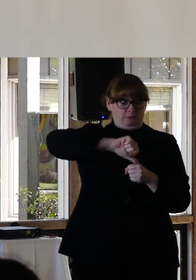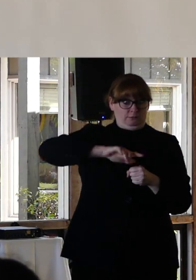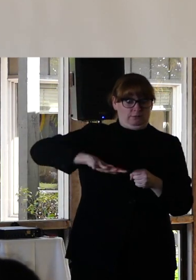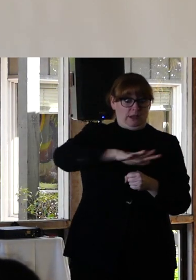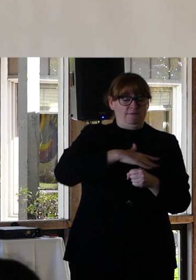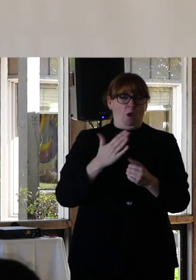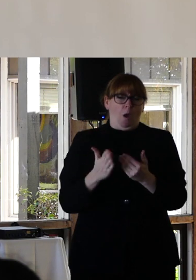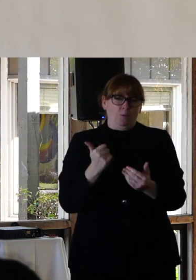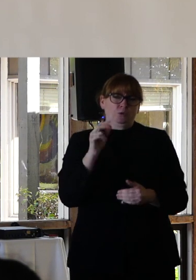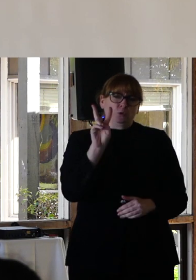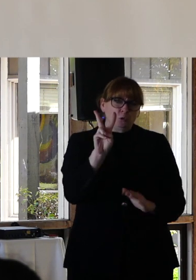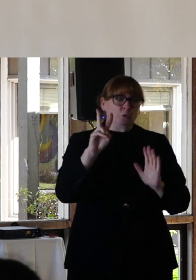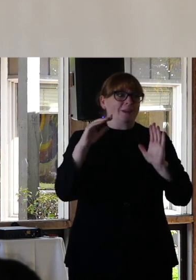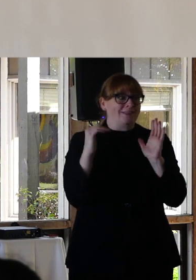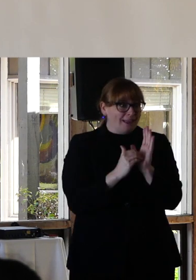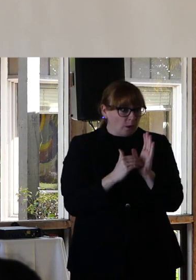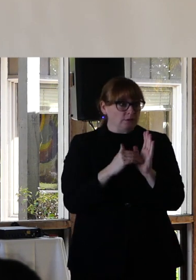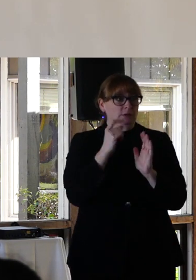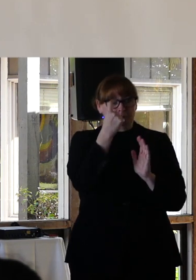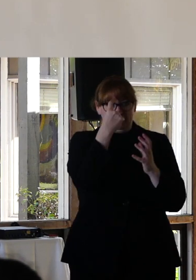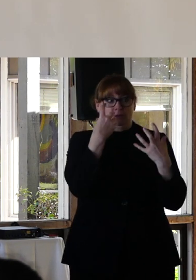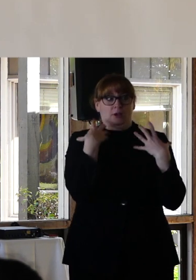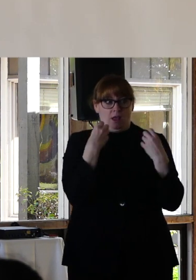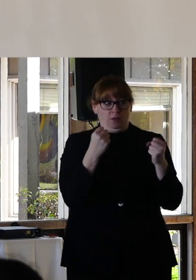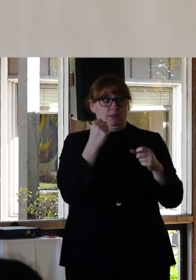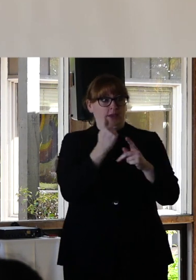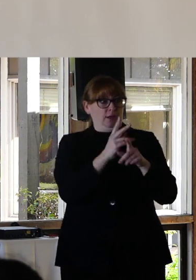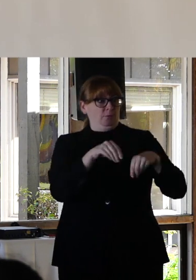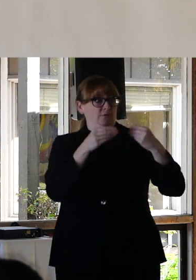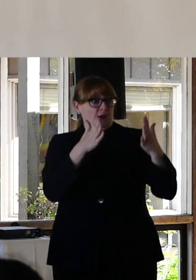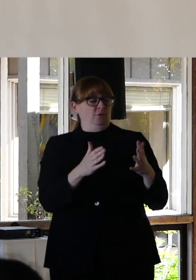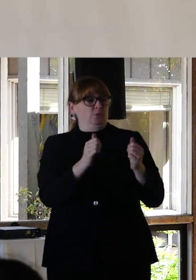Mental health care providers with various litany of alphabet soup letters